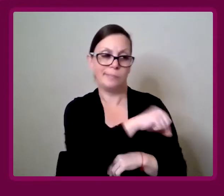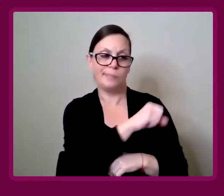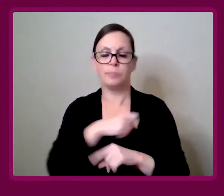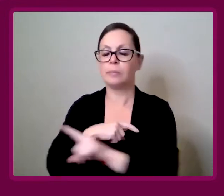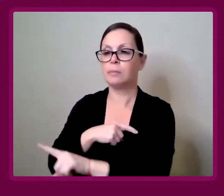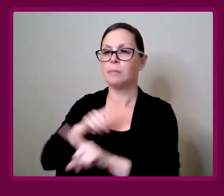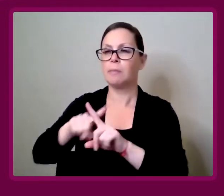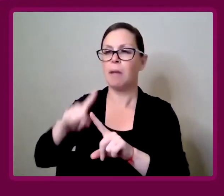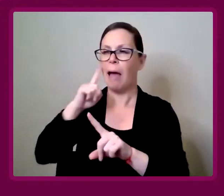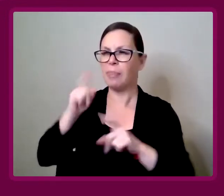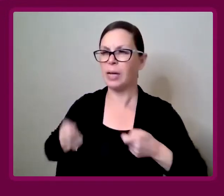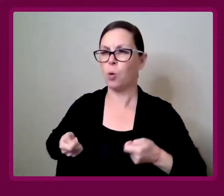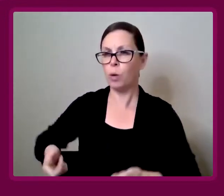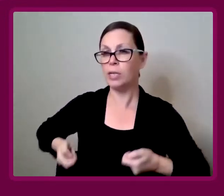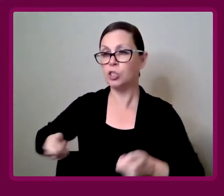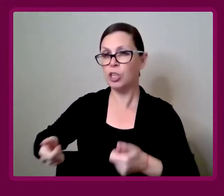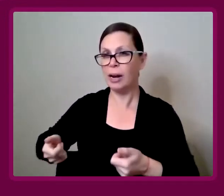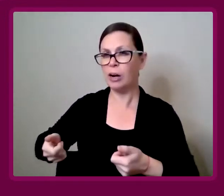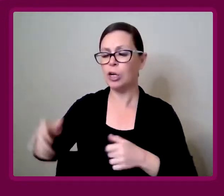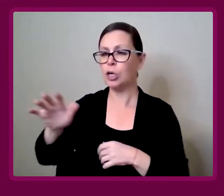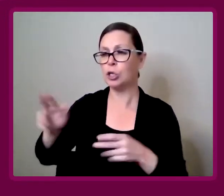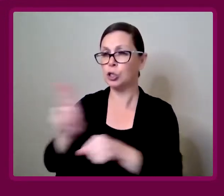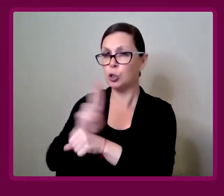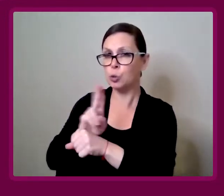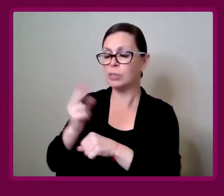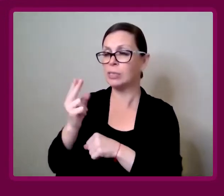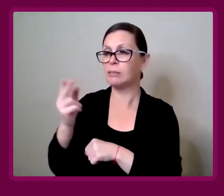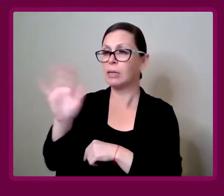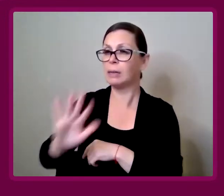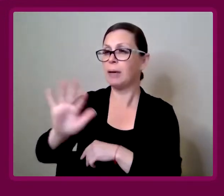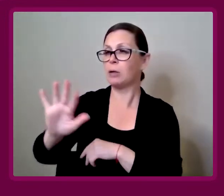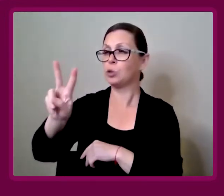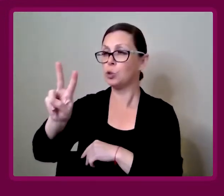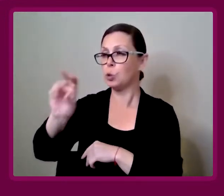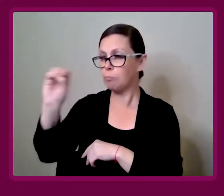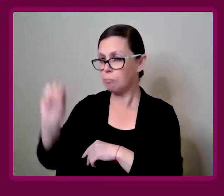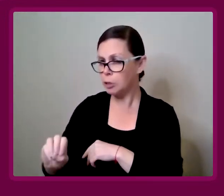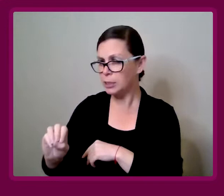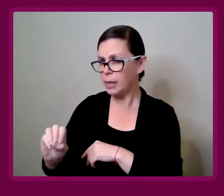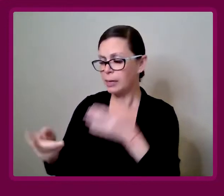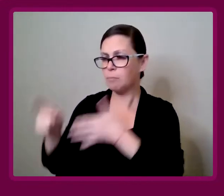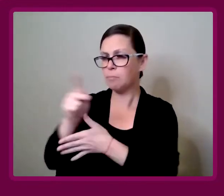I think maybe wheelchair users are around 2% of the population.